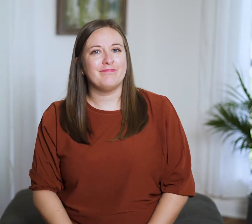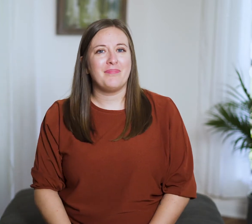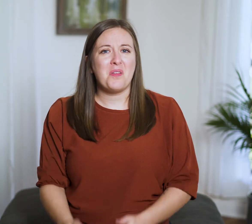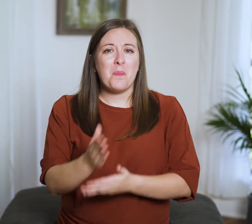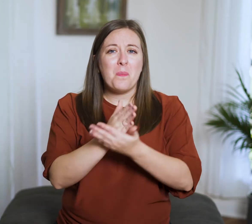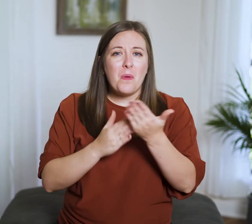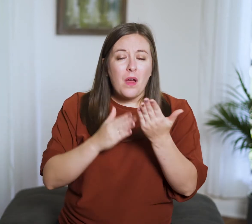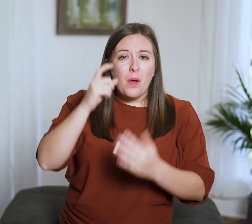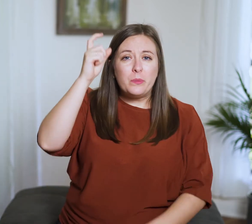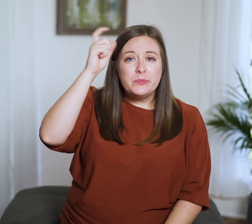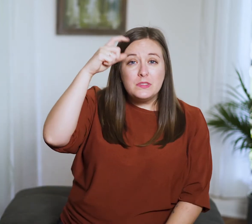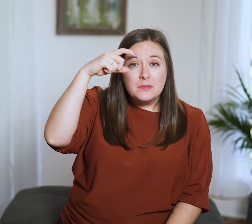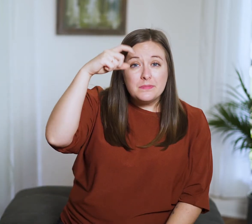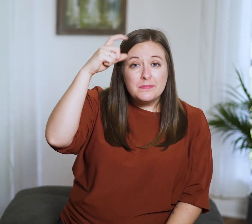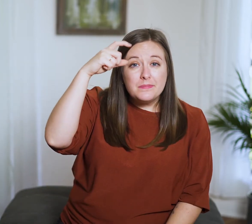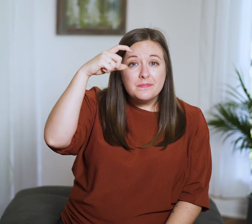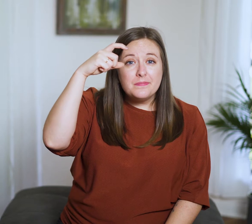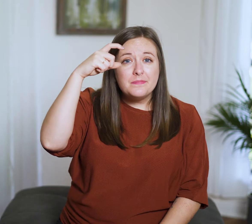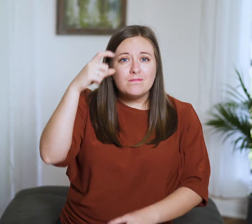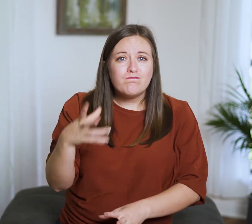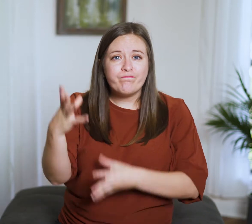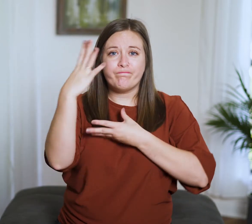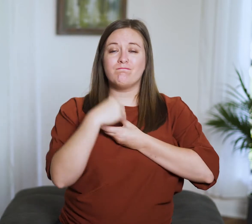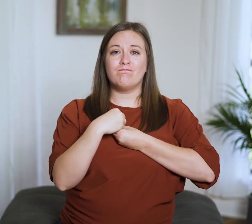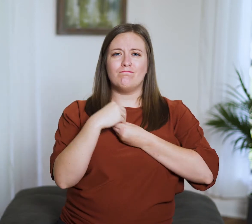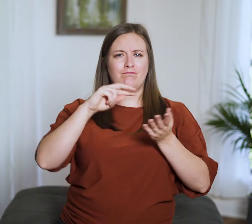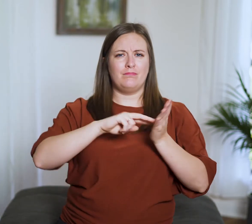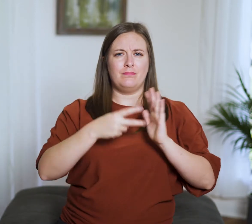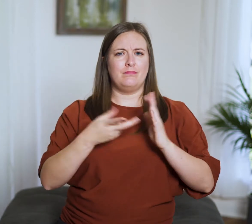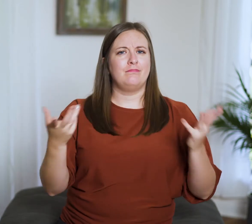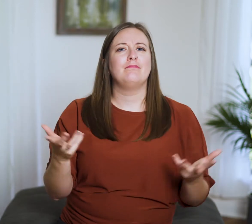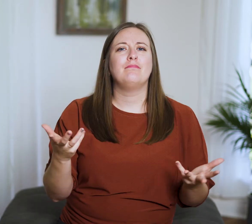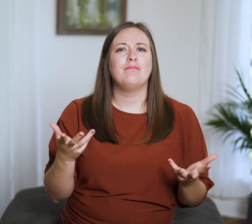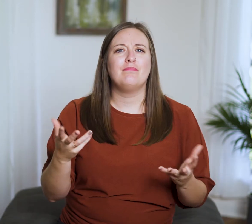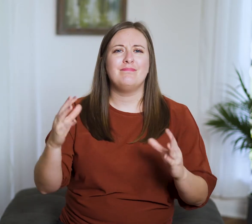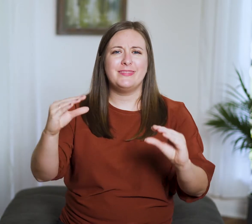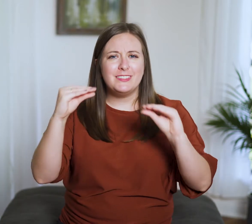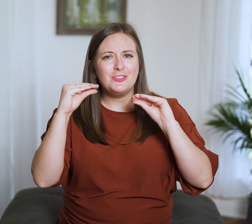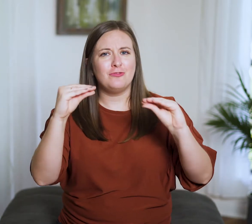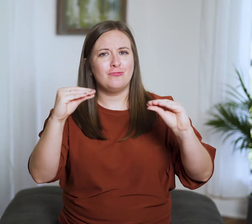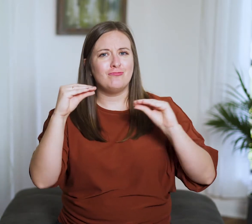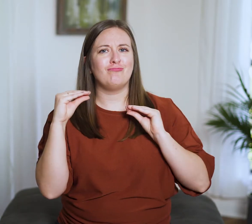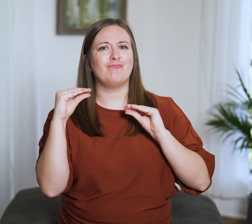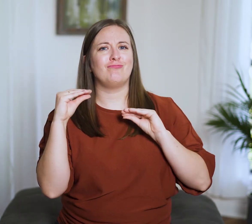Part of wisdom is being teachable;